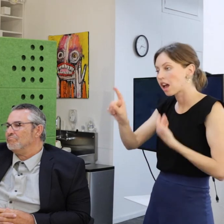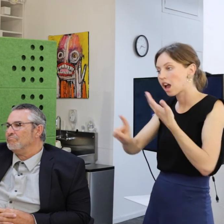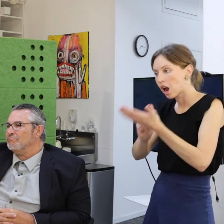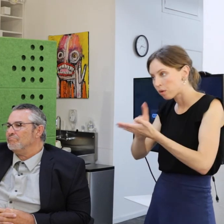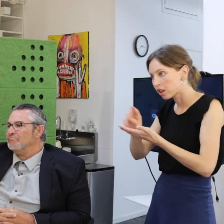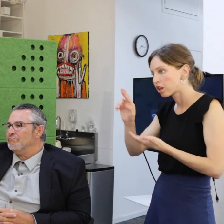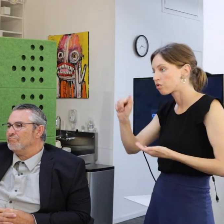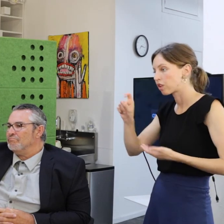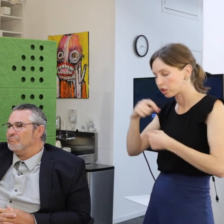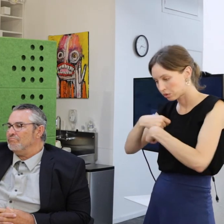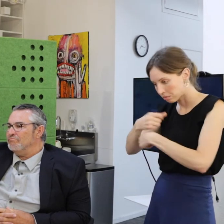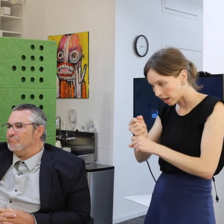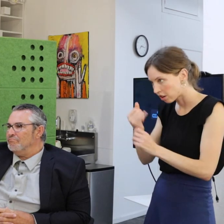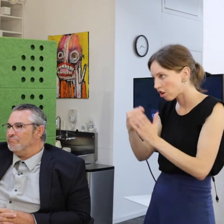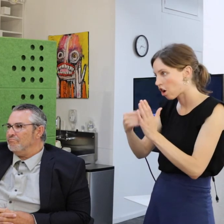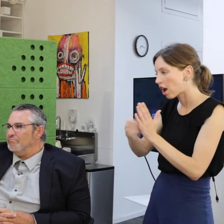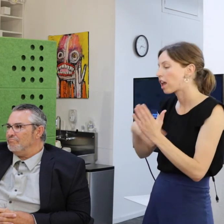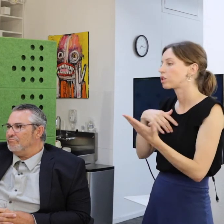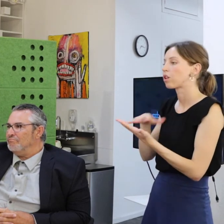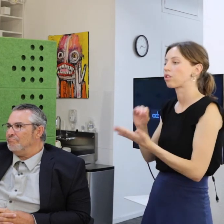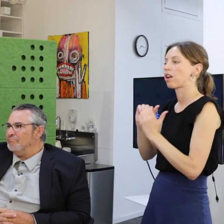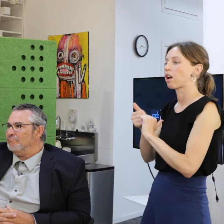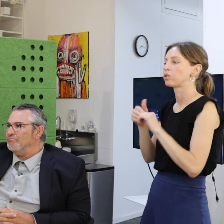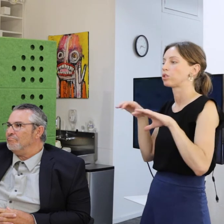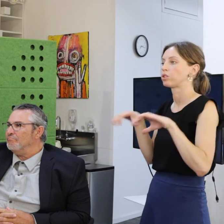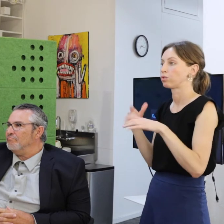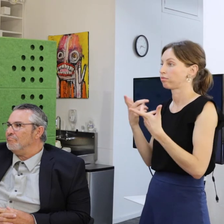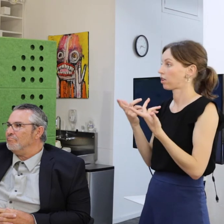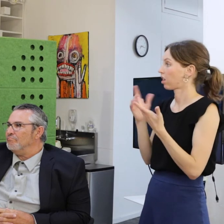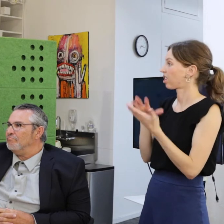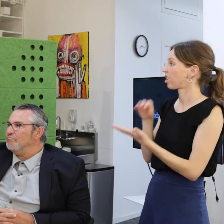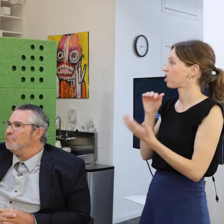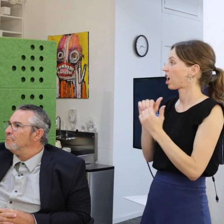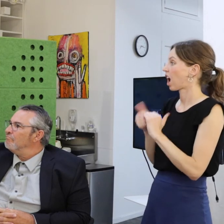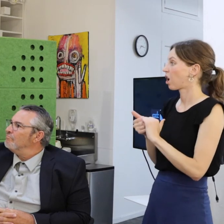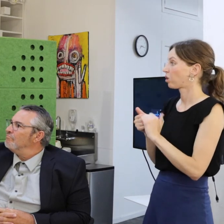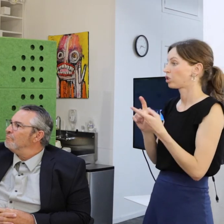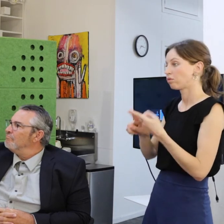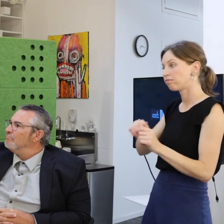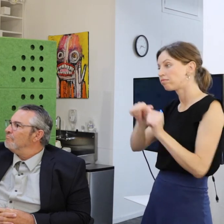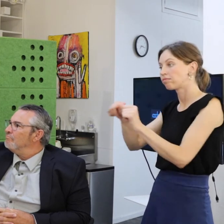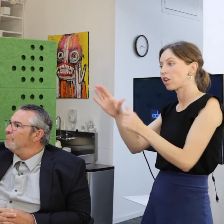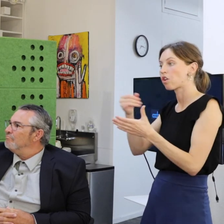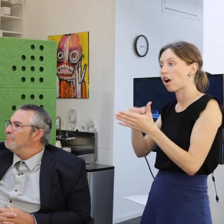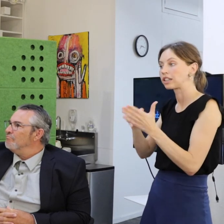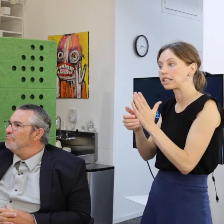rate to produce art to learn how to do -- further their artistic skills.